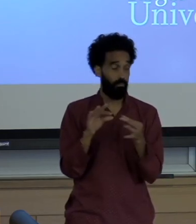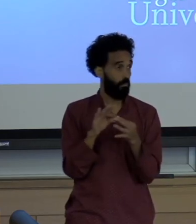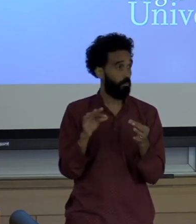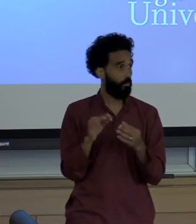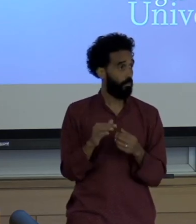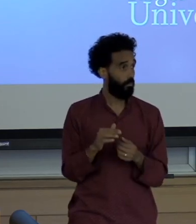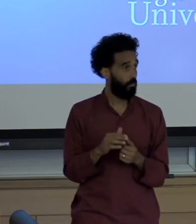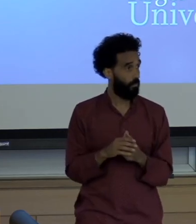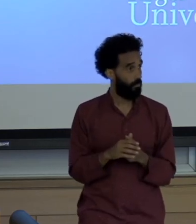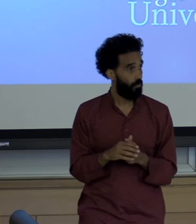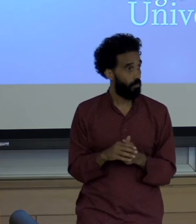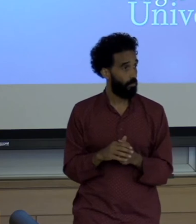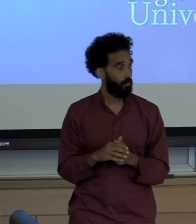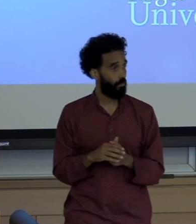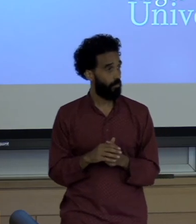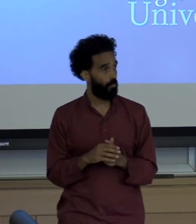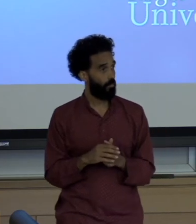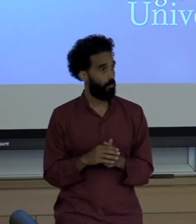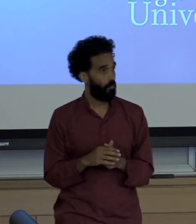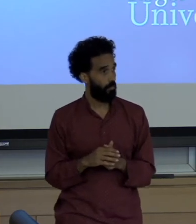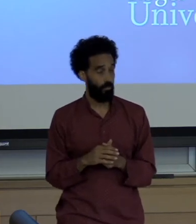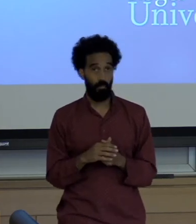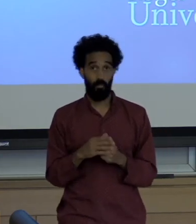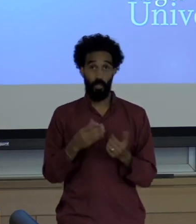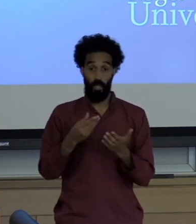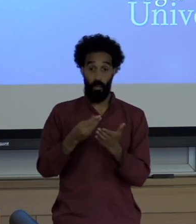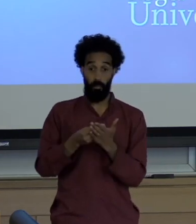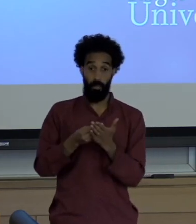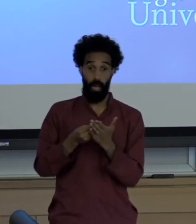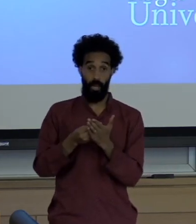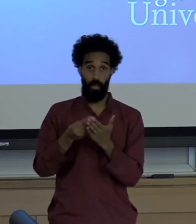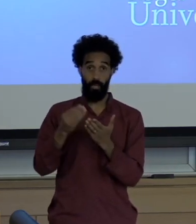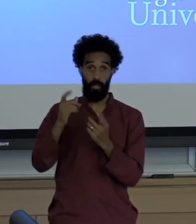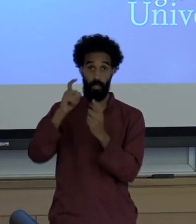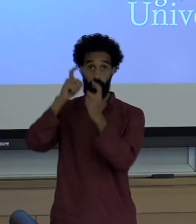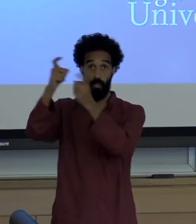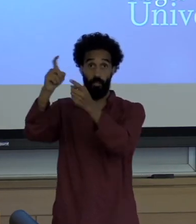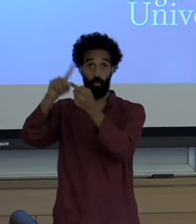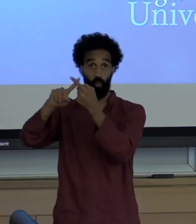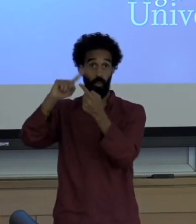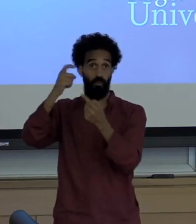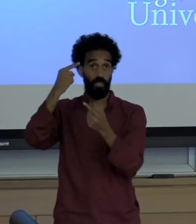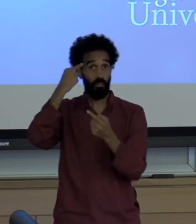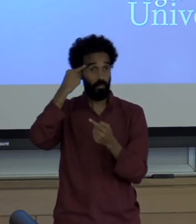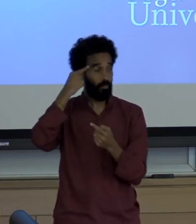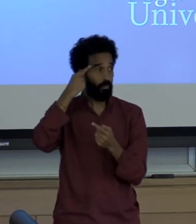Rather than money go through governments it needed to go directly to the indigenous